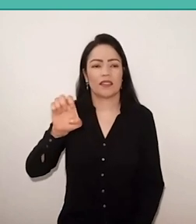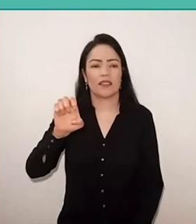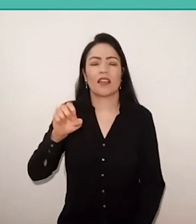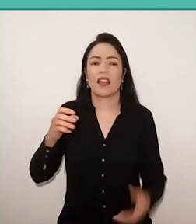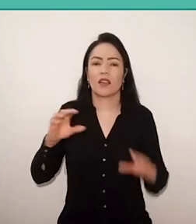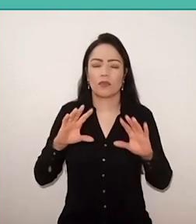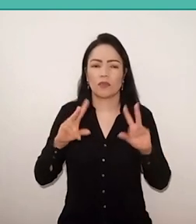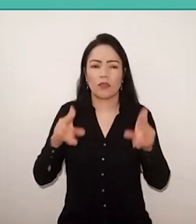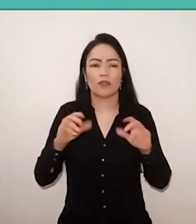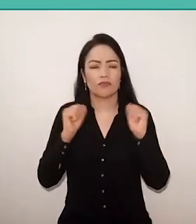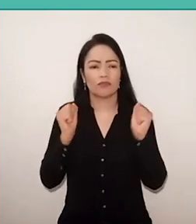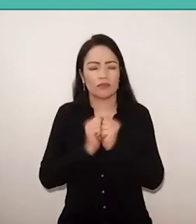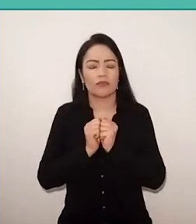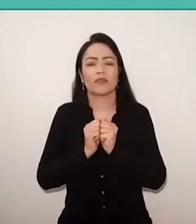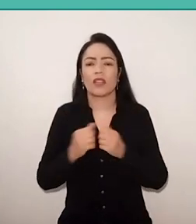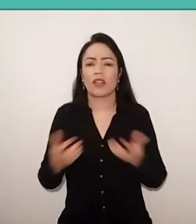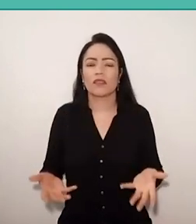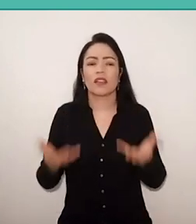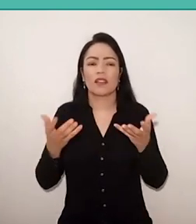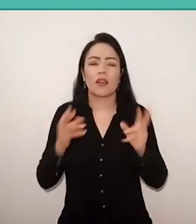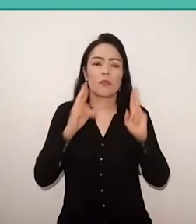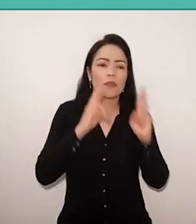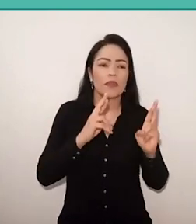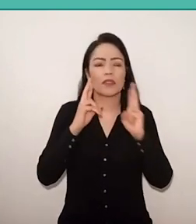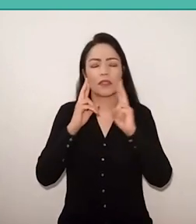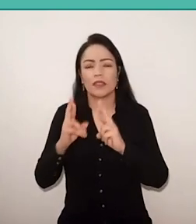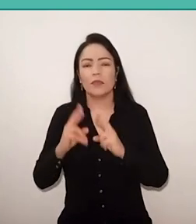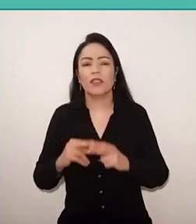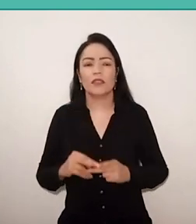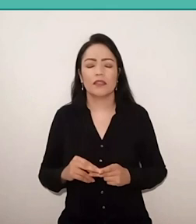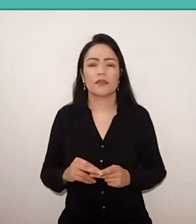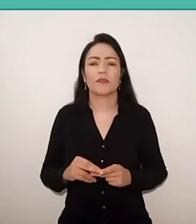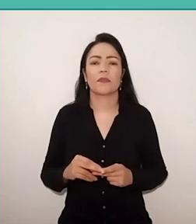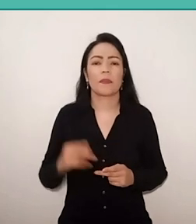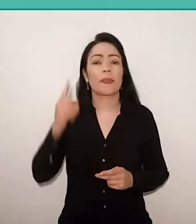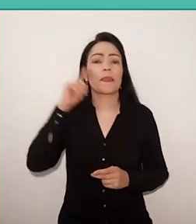that leads us to respect that idea you don't have to know more, there's no need to know less,